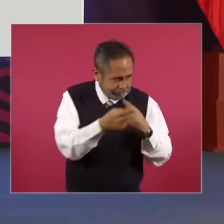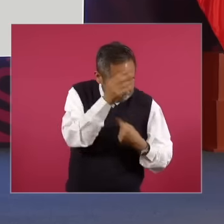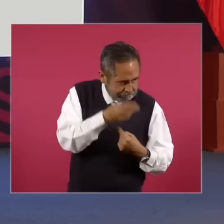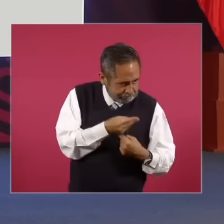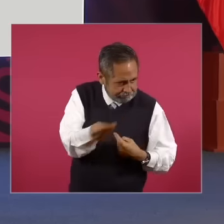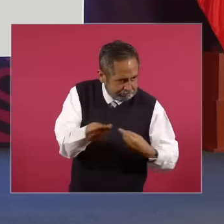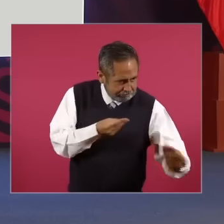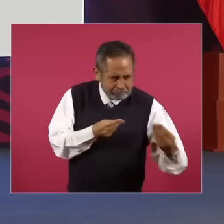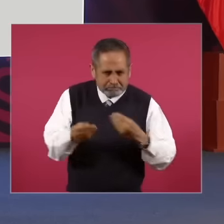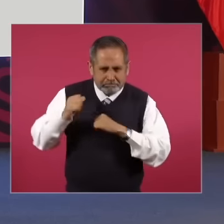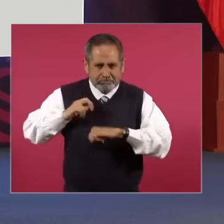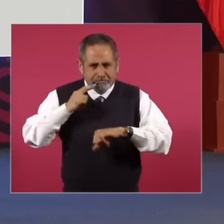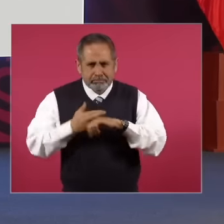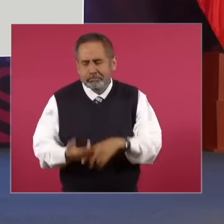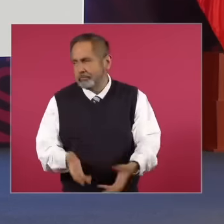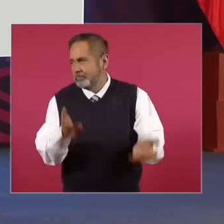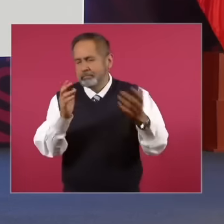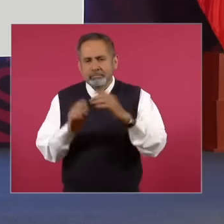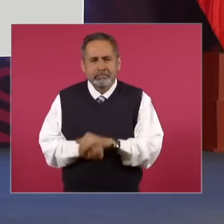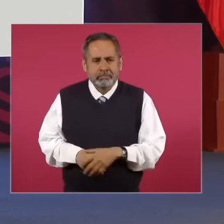because how have they also deceived with that